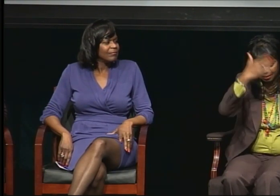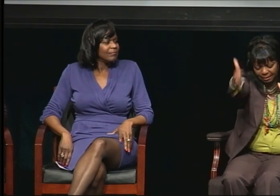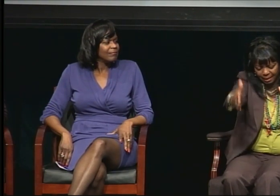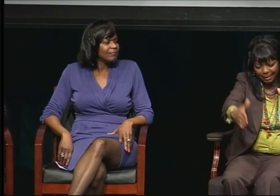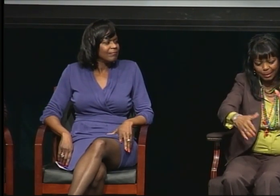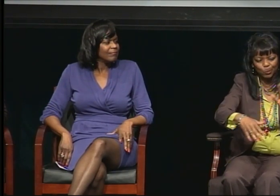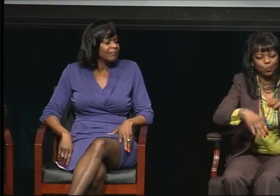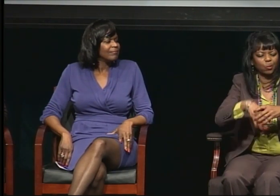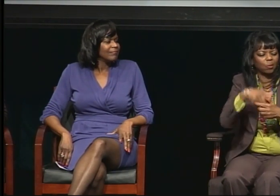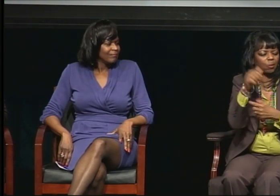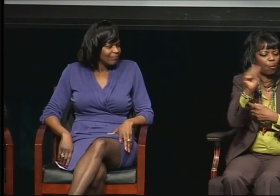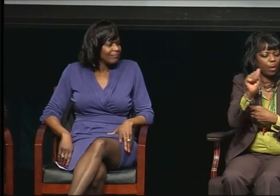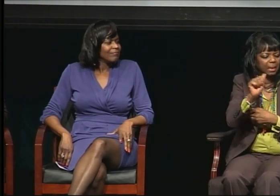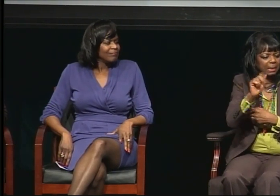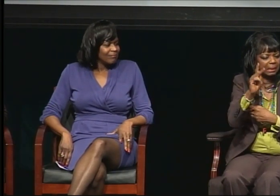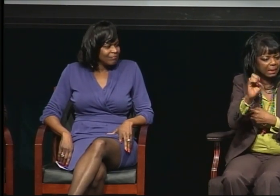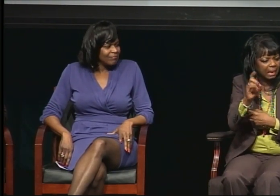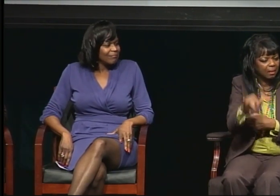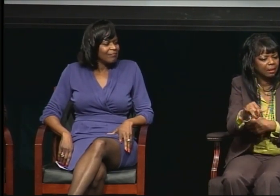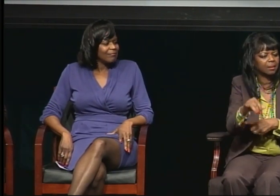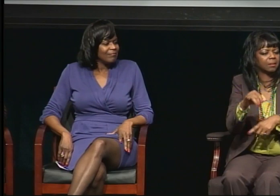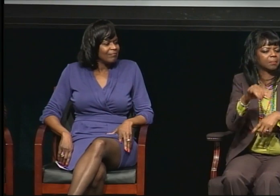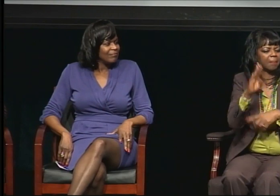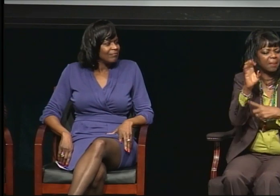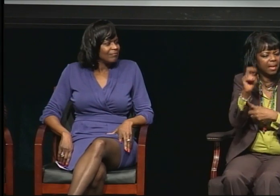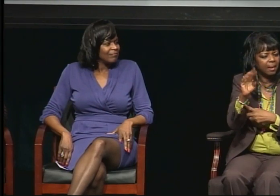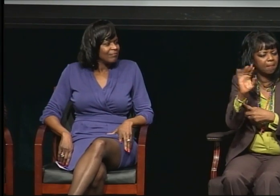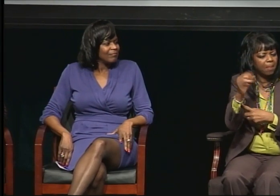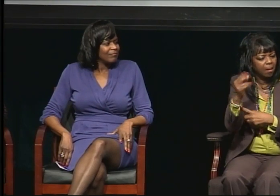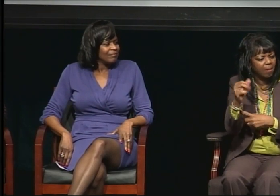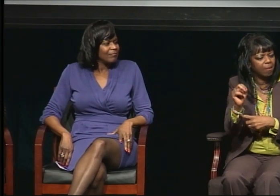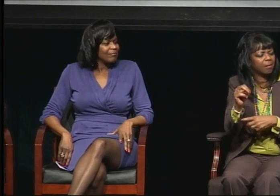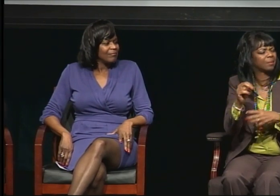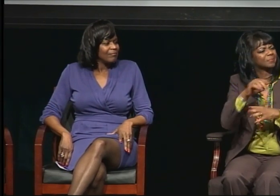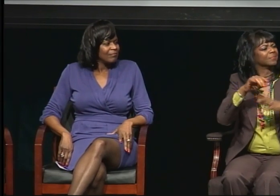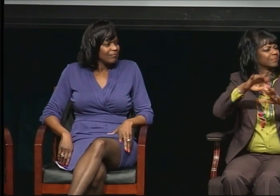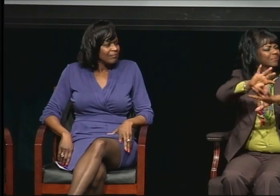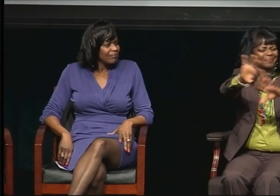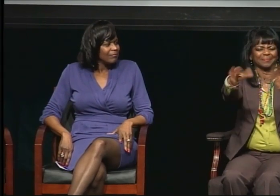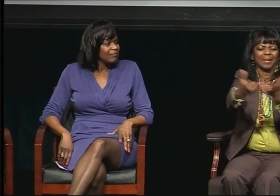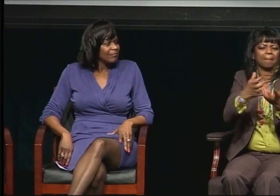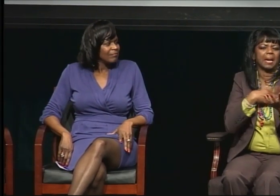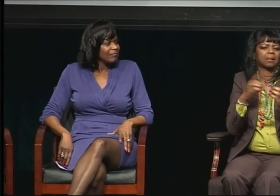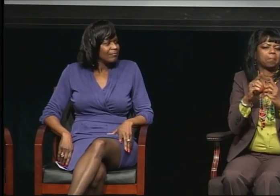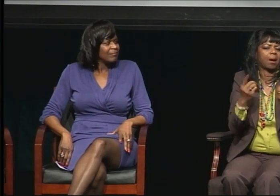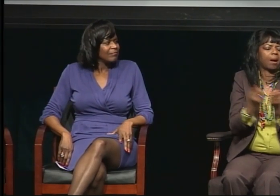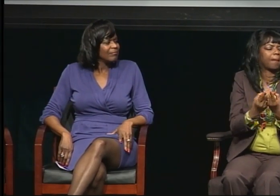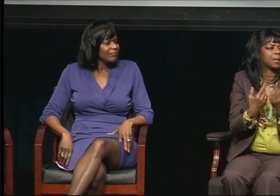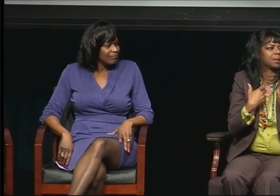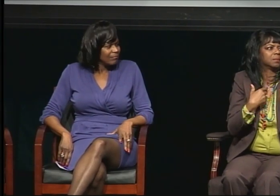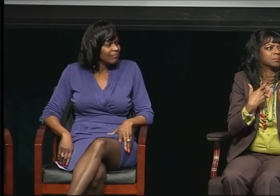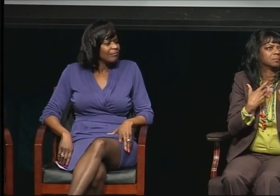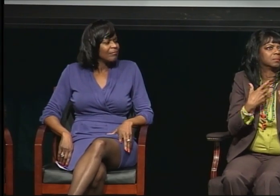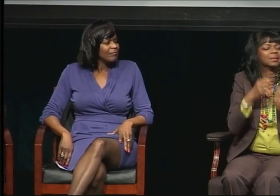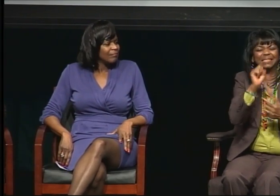Everyone in my department was so supportive. The provost, also, Dr. Steve Weiner. He was my classmate. I don't know if you all know that Dr. Weiner